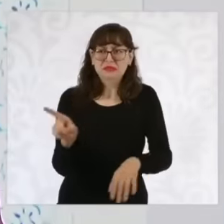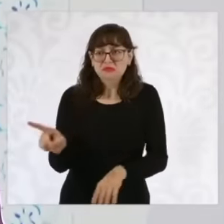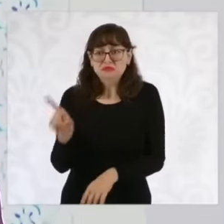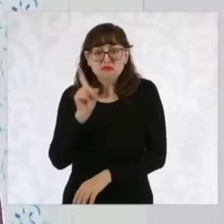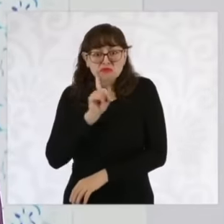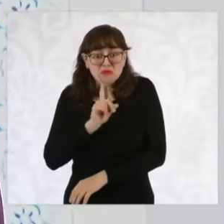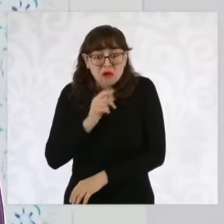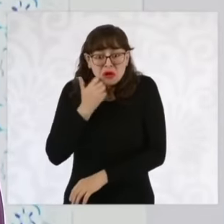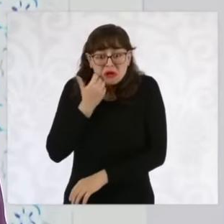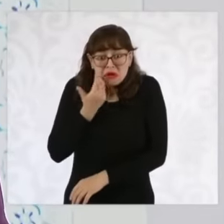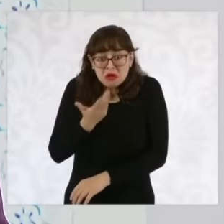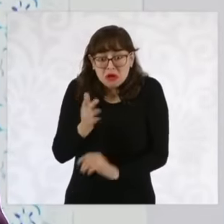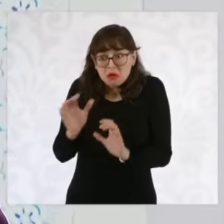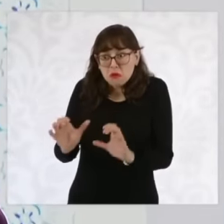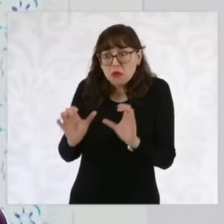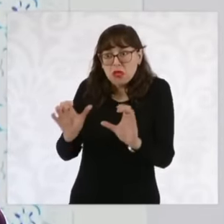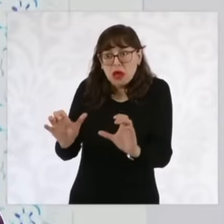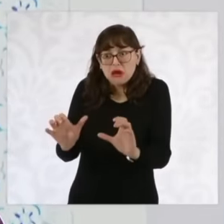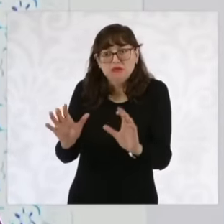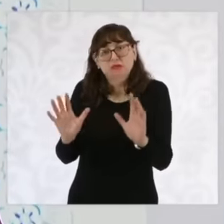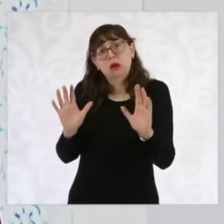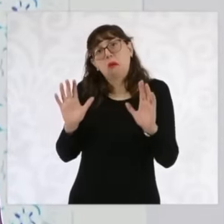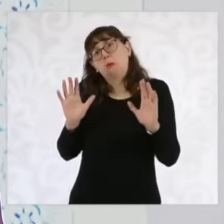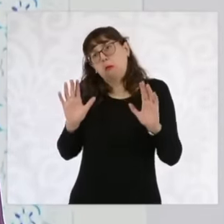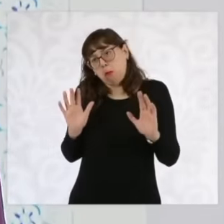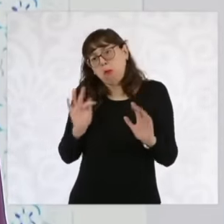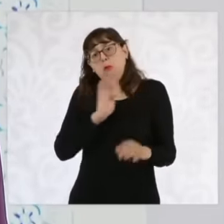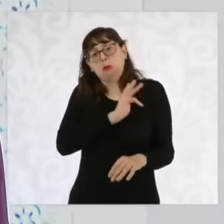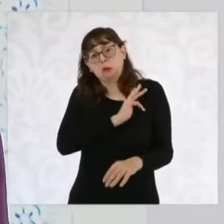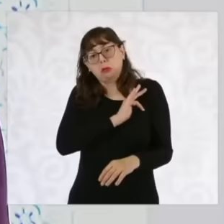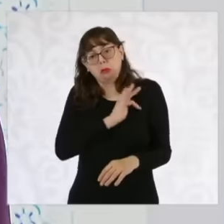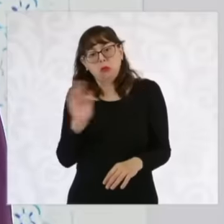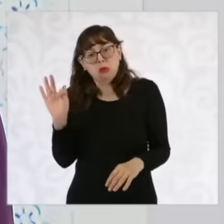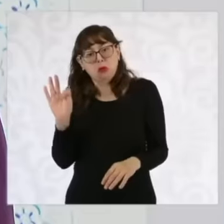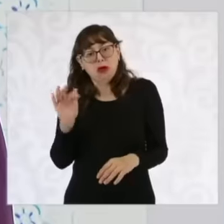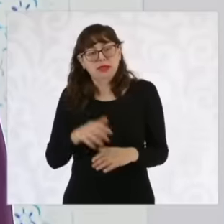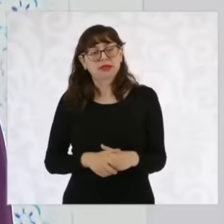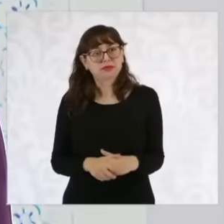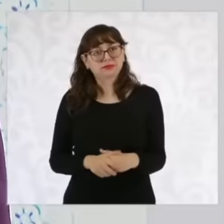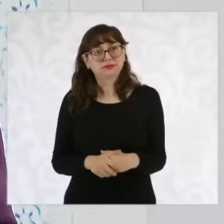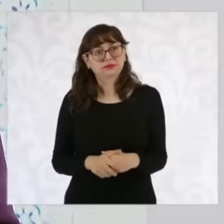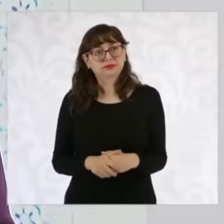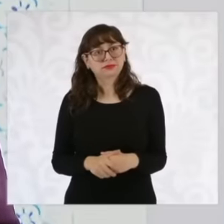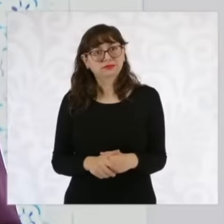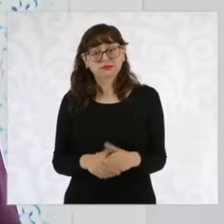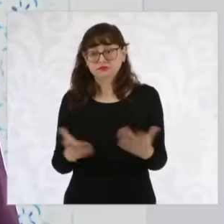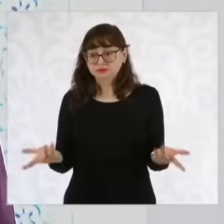the need or desire to go out to work even if she has small children, then she should have the possibility